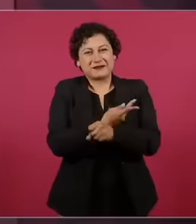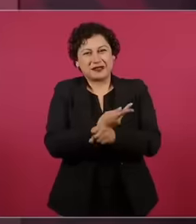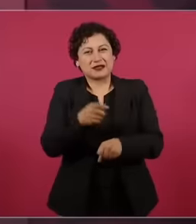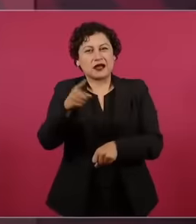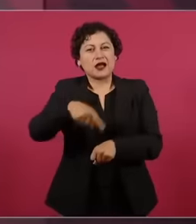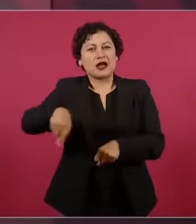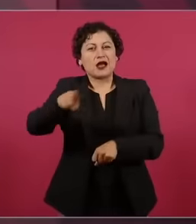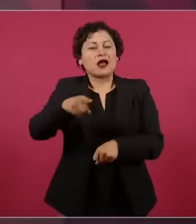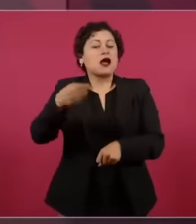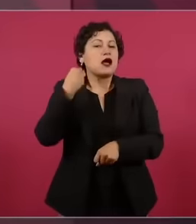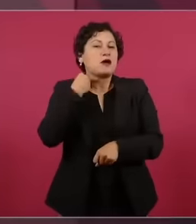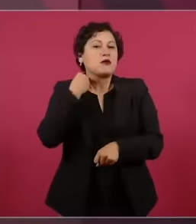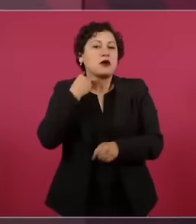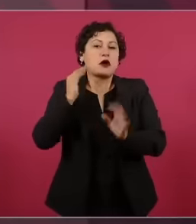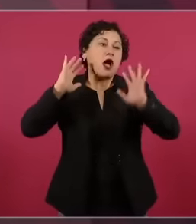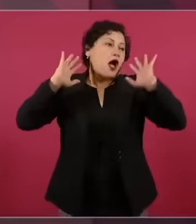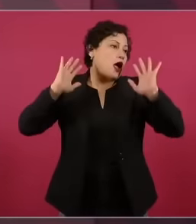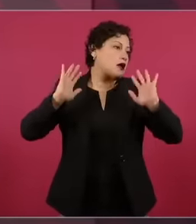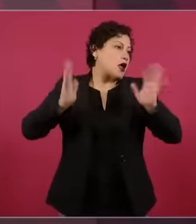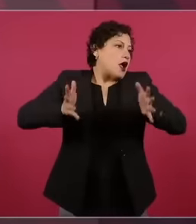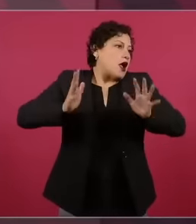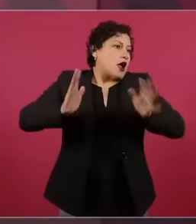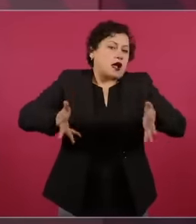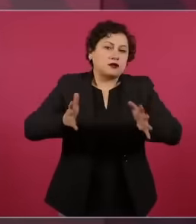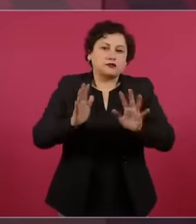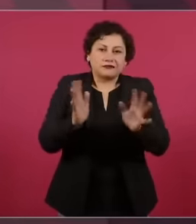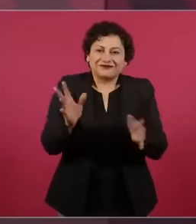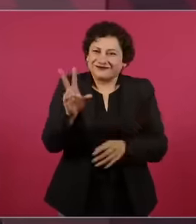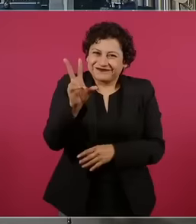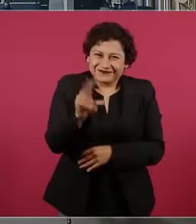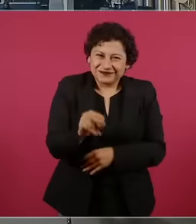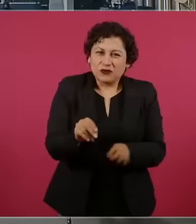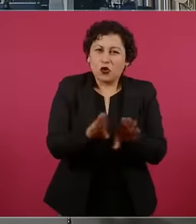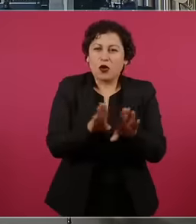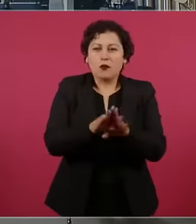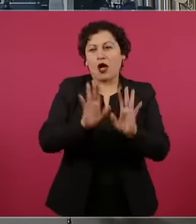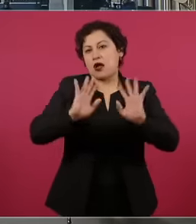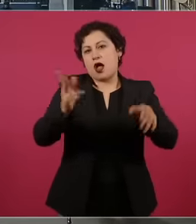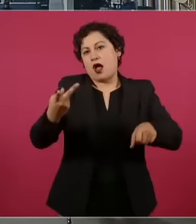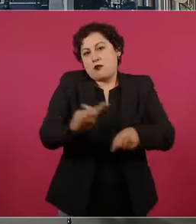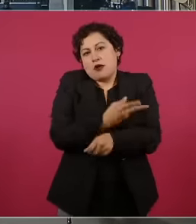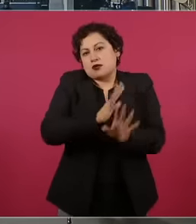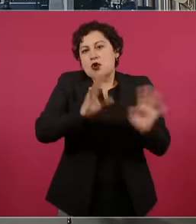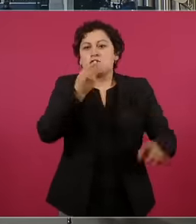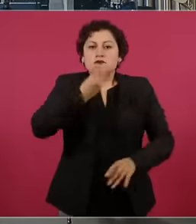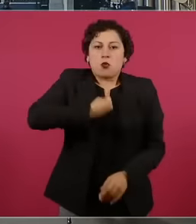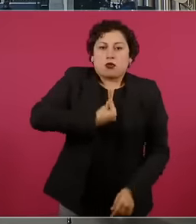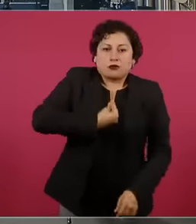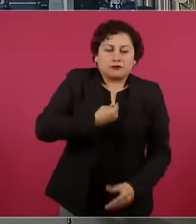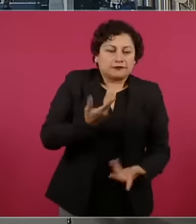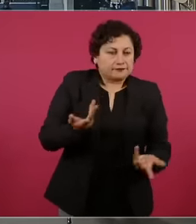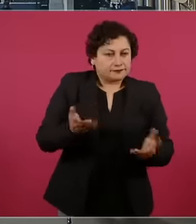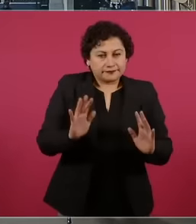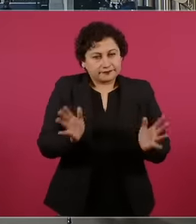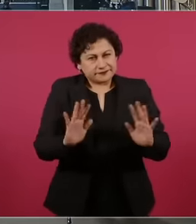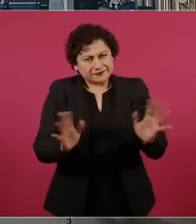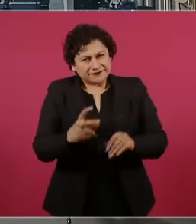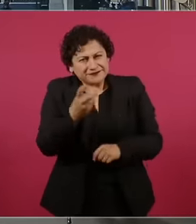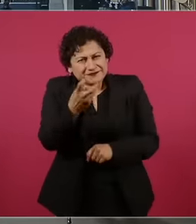can be done and all of this is linked. to corruption